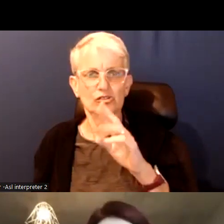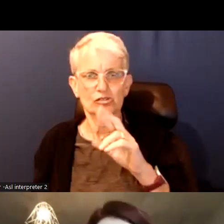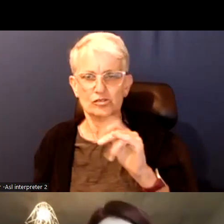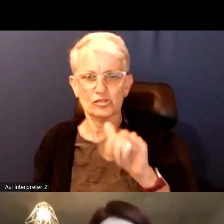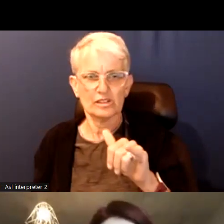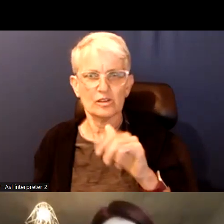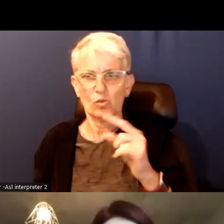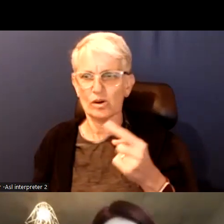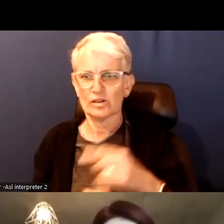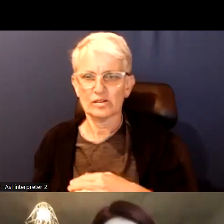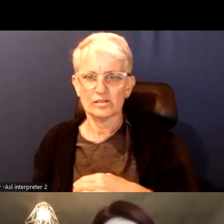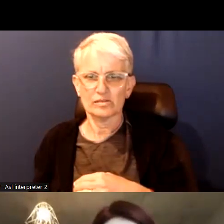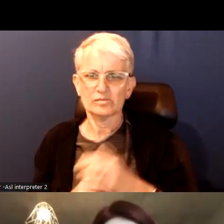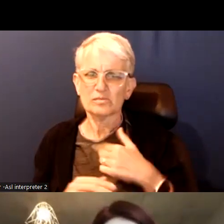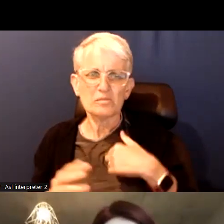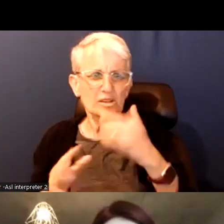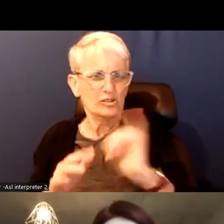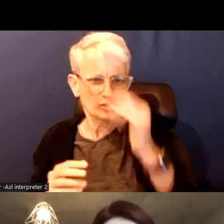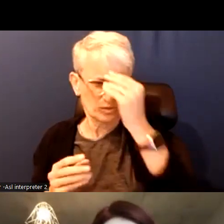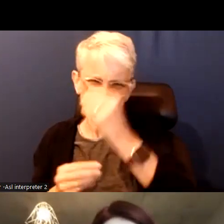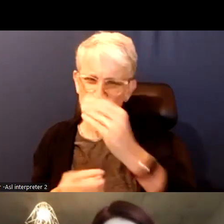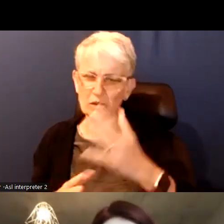She has her master in public administration from Harvard Kennedy school.